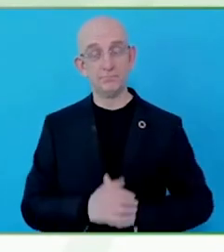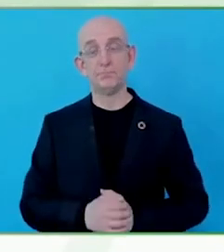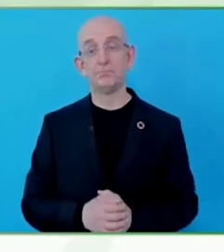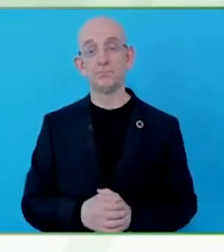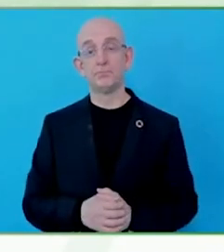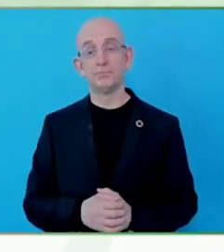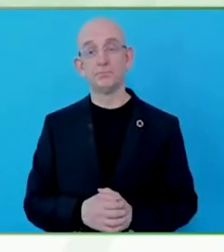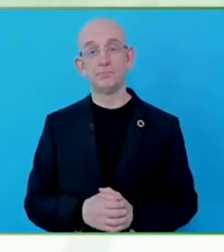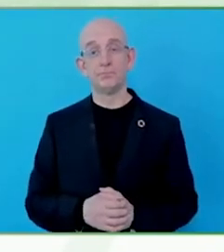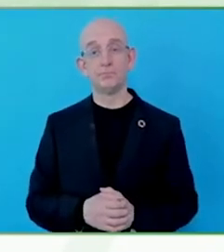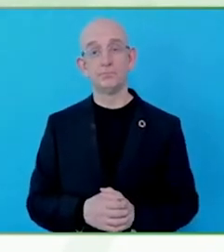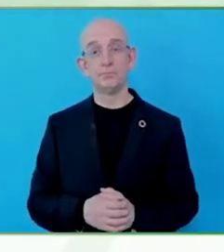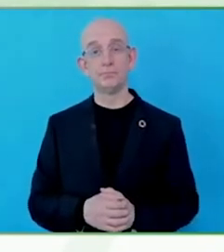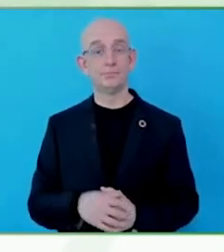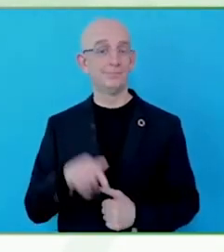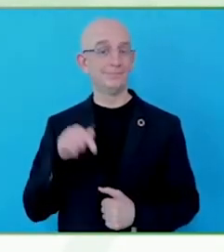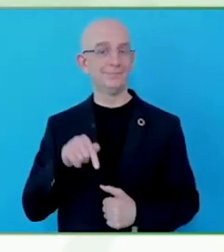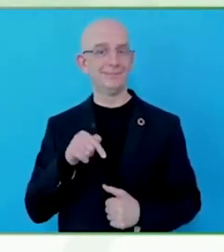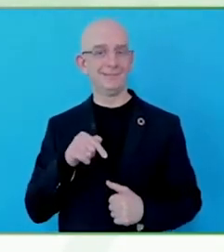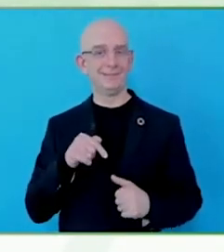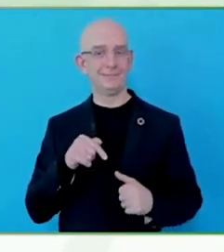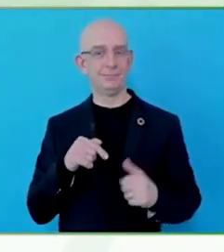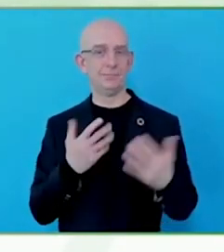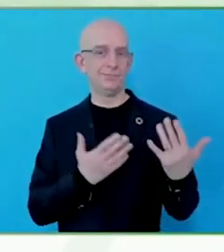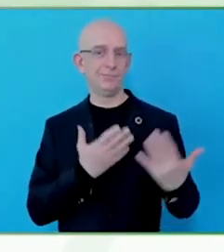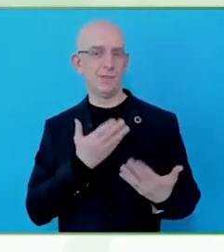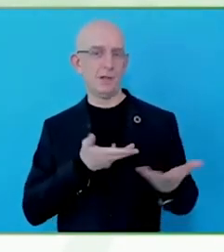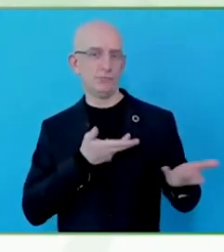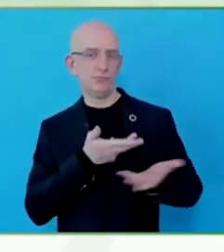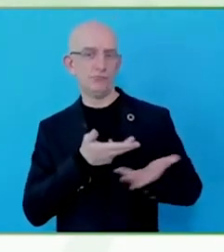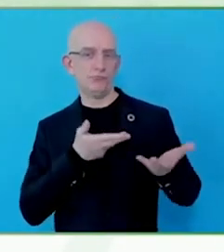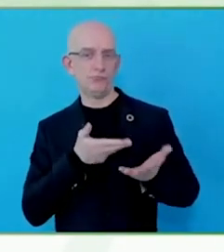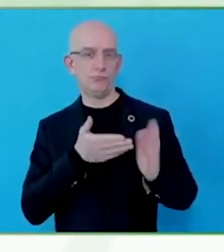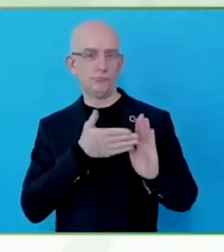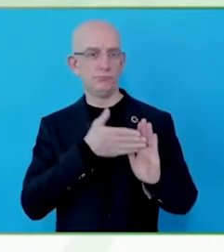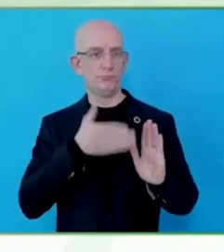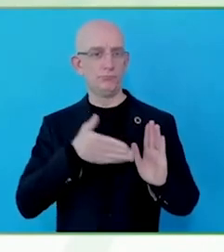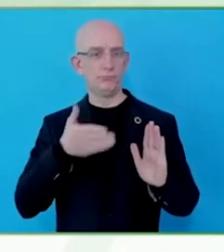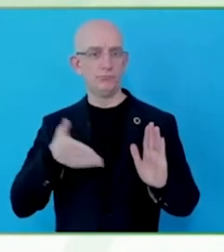I am joined by Cid, the CEO of ICOM Libras all the way from Brazil. Hi Cid.